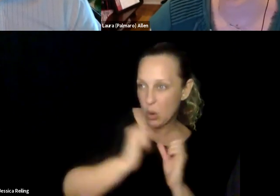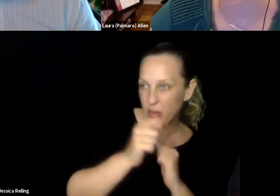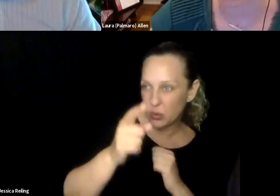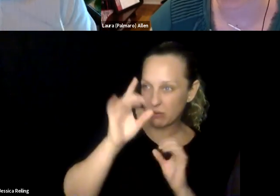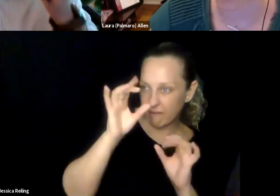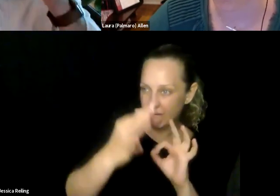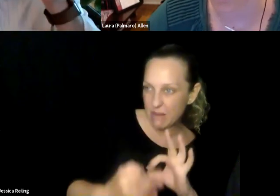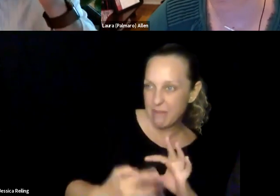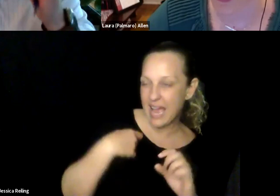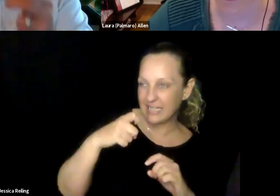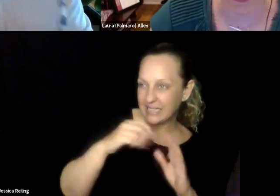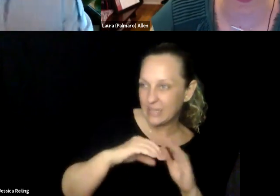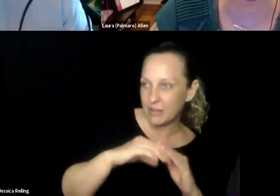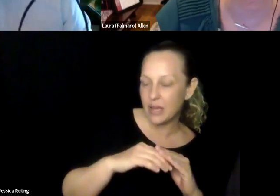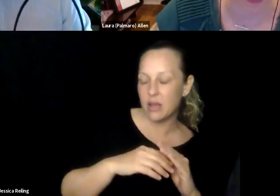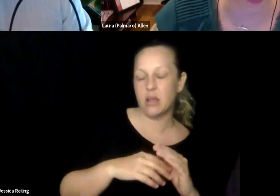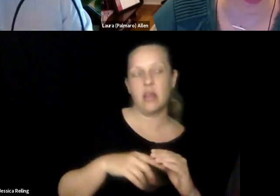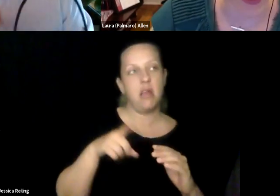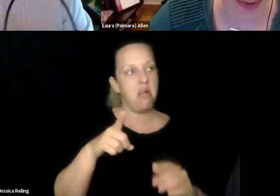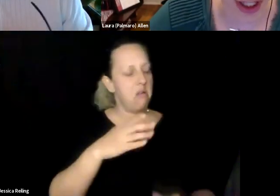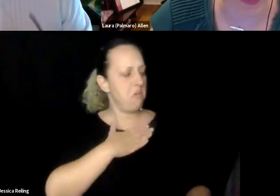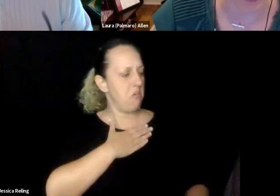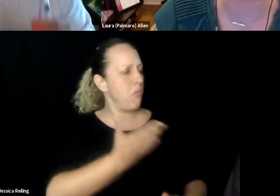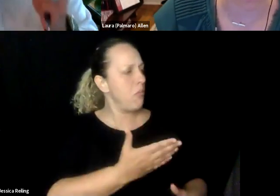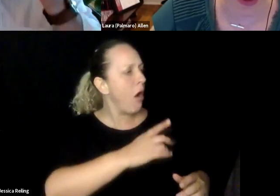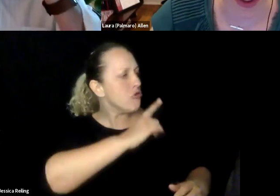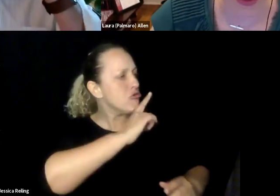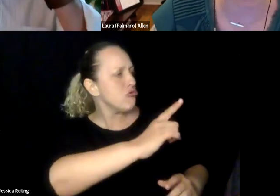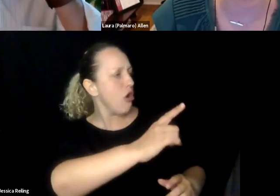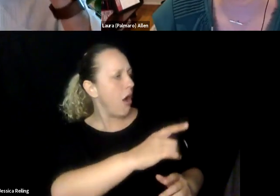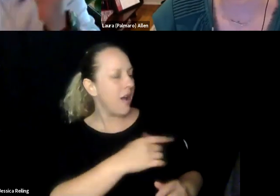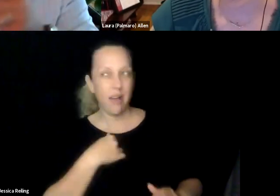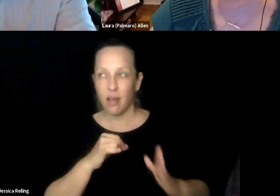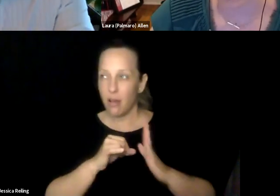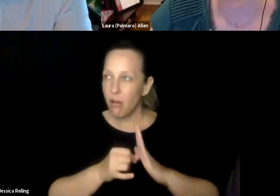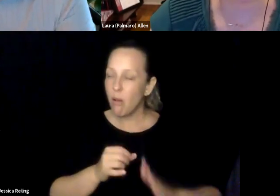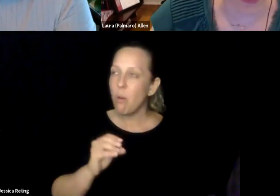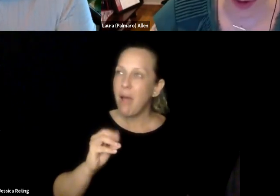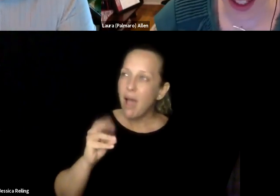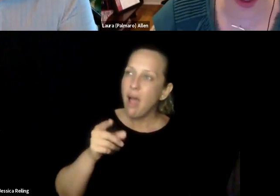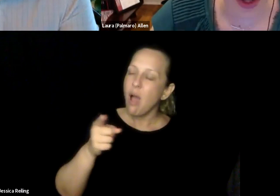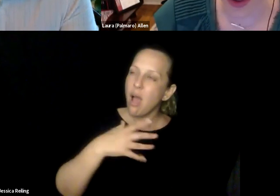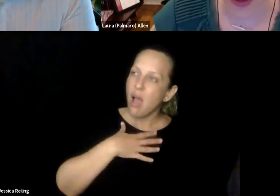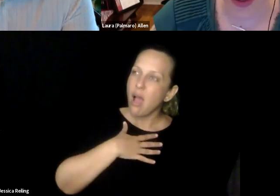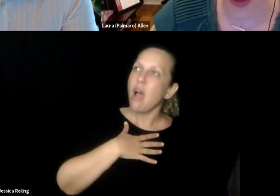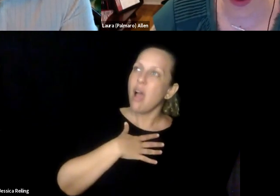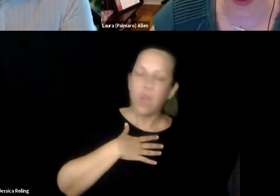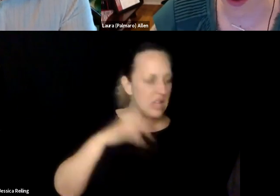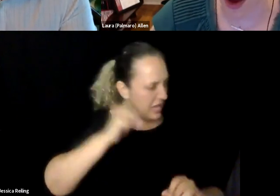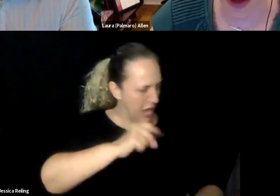team, I'm low vision and have feedback for you. Would you be up for chatting? And I just was so impressed by